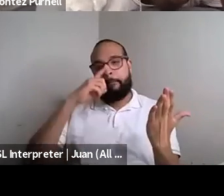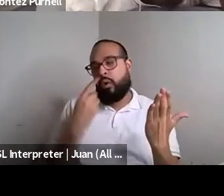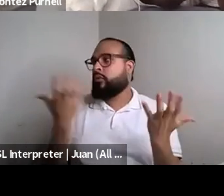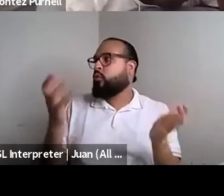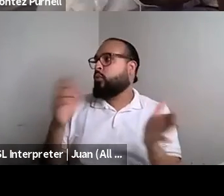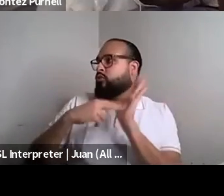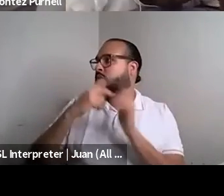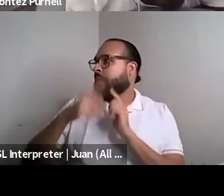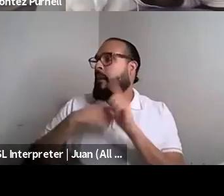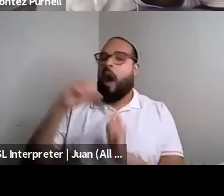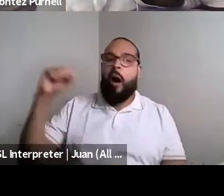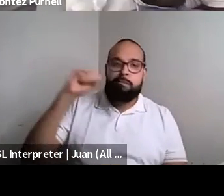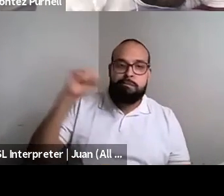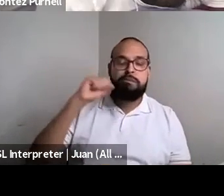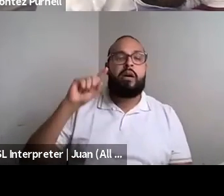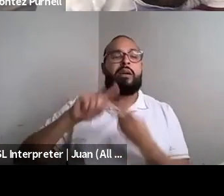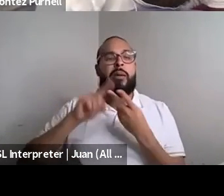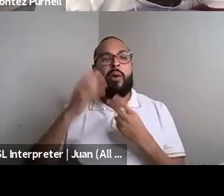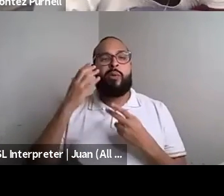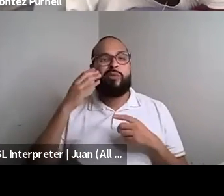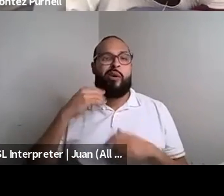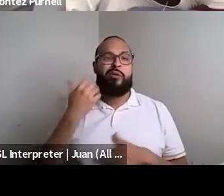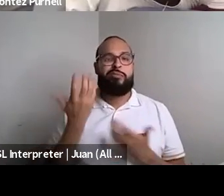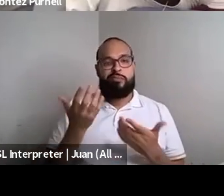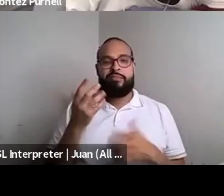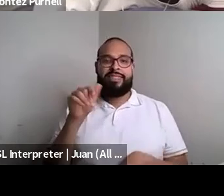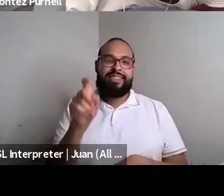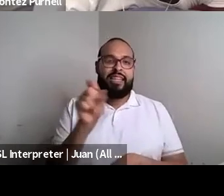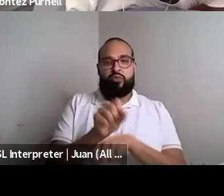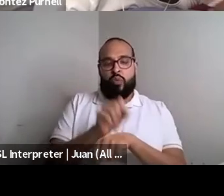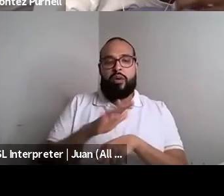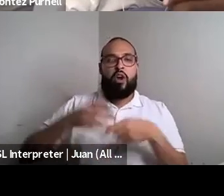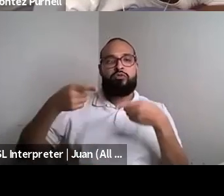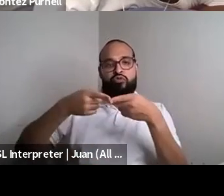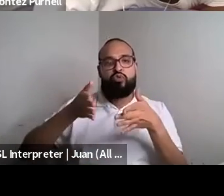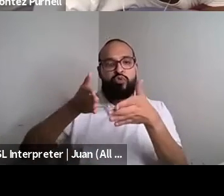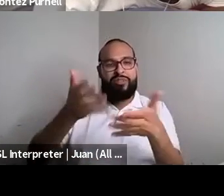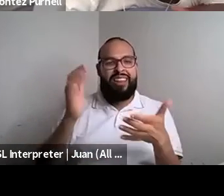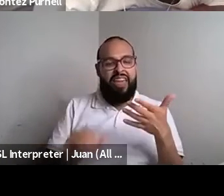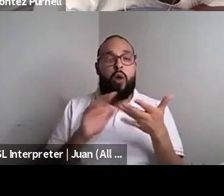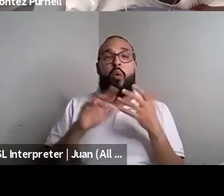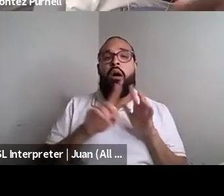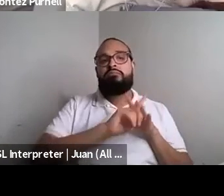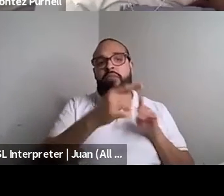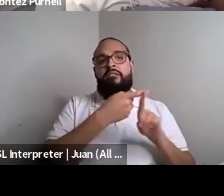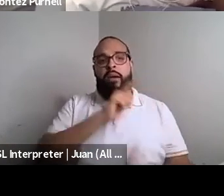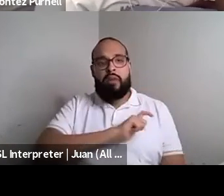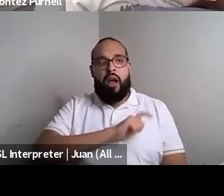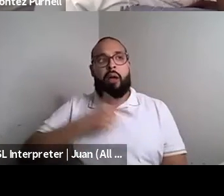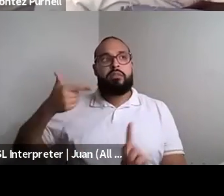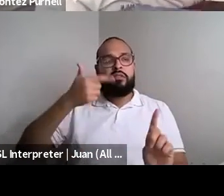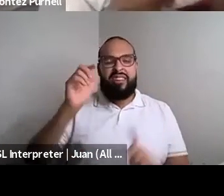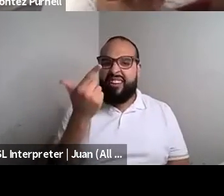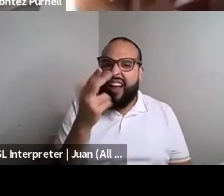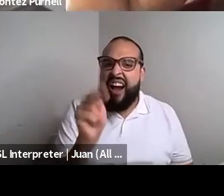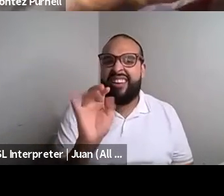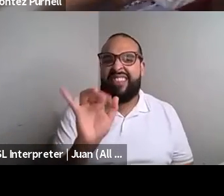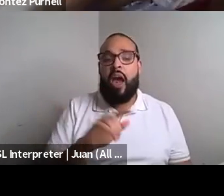Nahshon Anderson: sucking dick and gun getting pulled out. And, you know, running from the cops and all that stuff. I totally do get that, but there is still an audience for that and there's plenty of people that enjoy that. And I think people